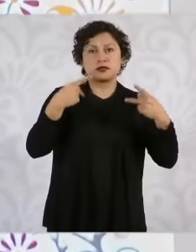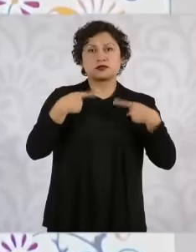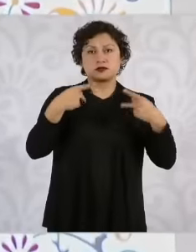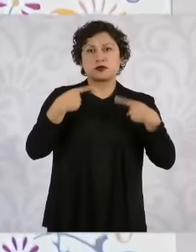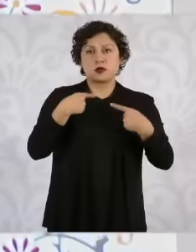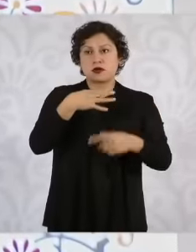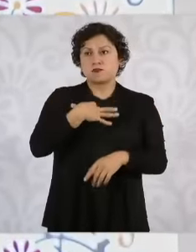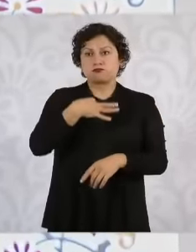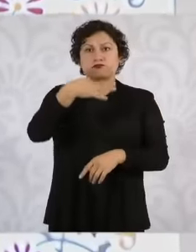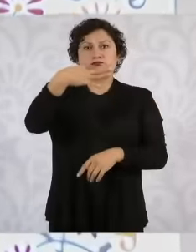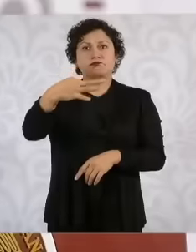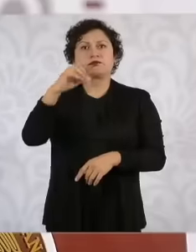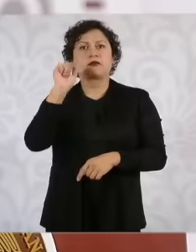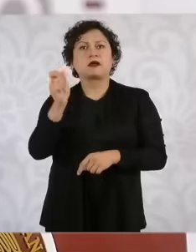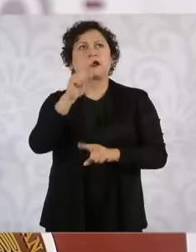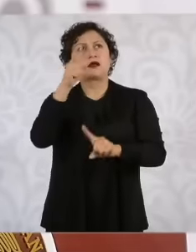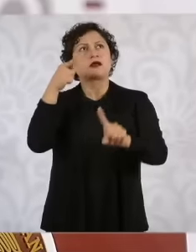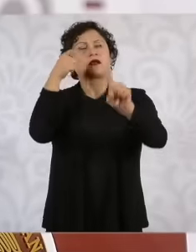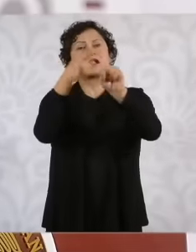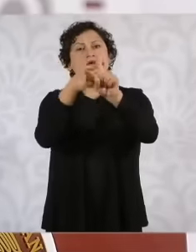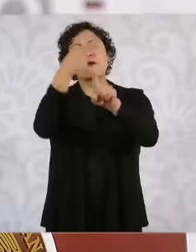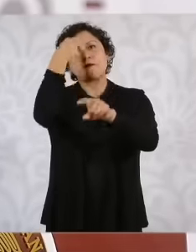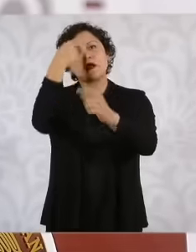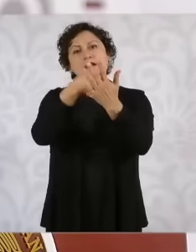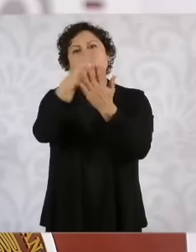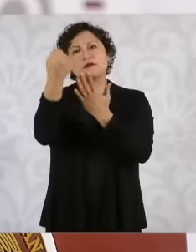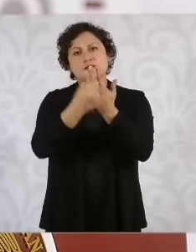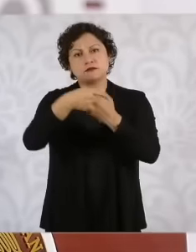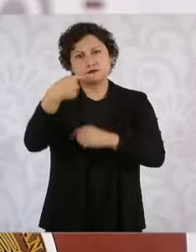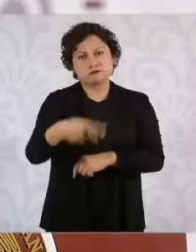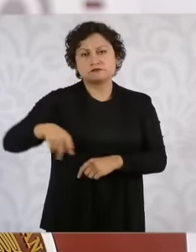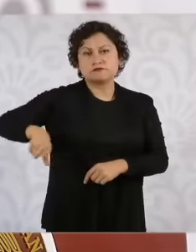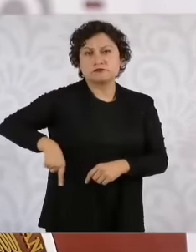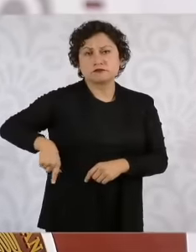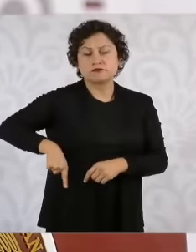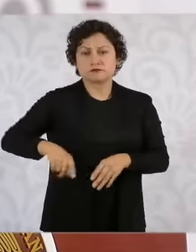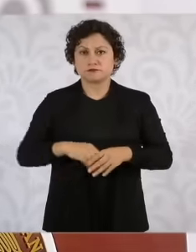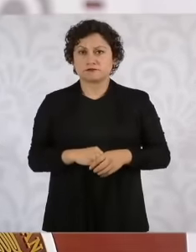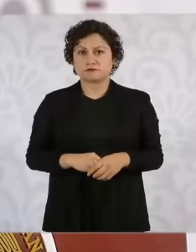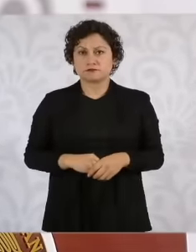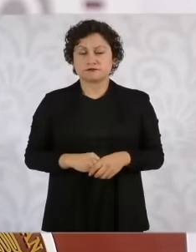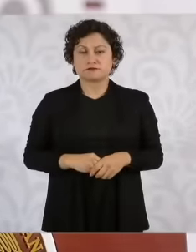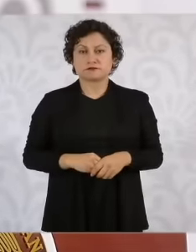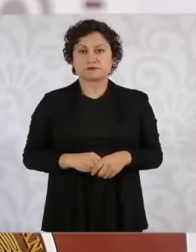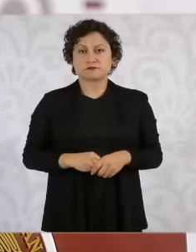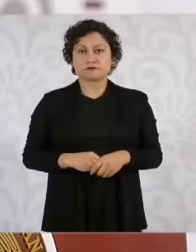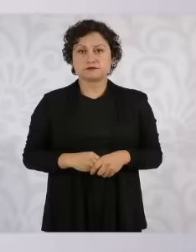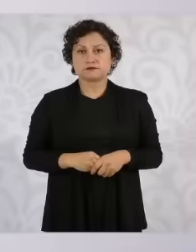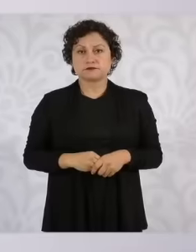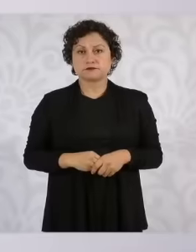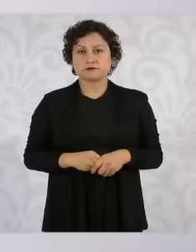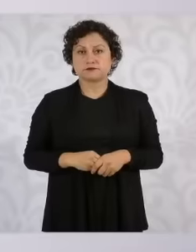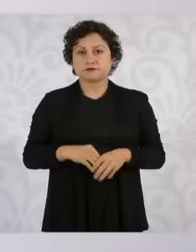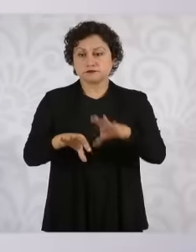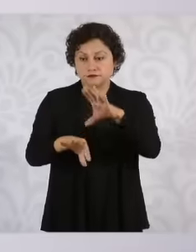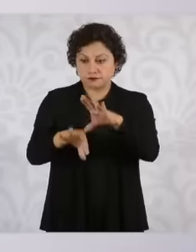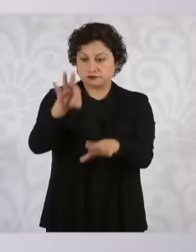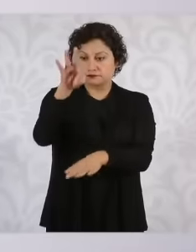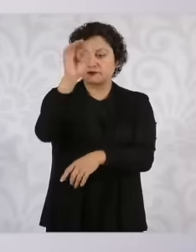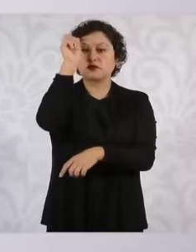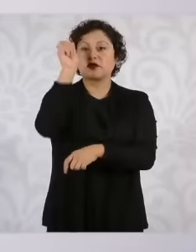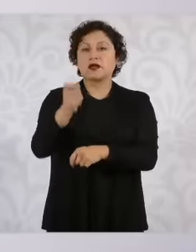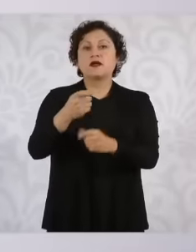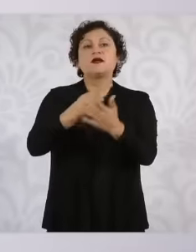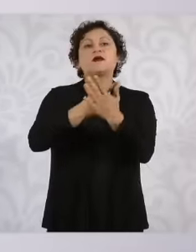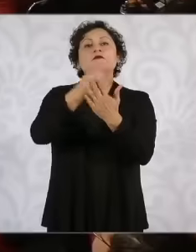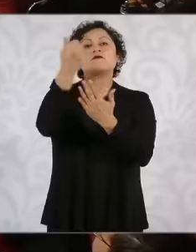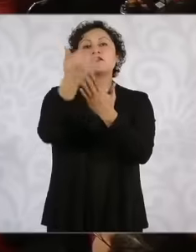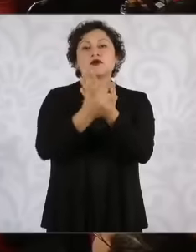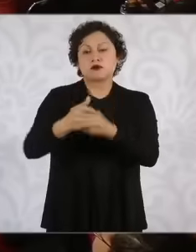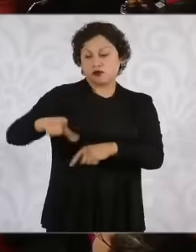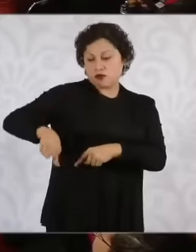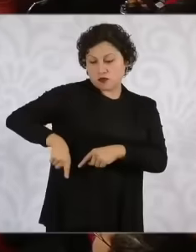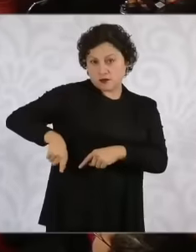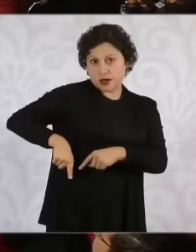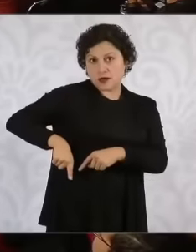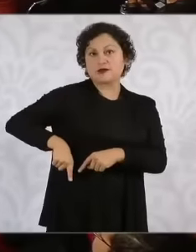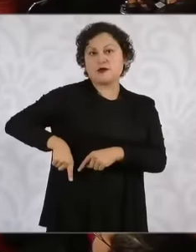government project for a nation project Beyond a government project and